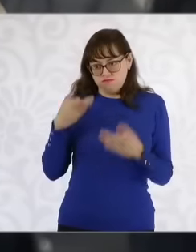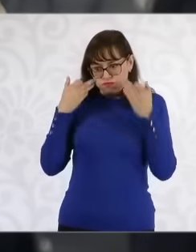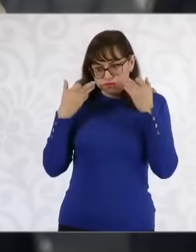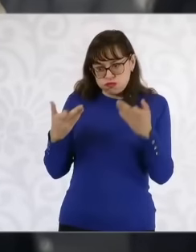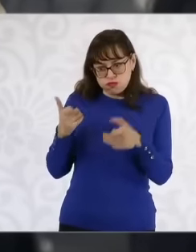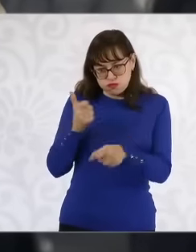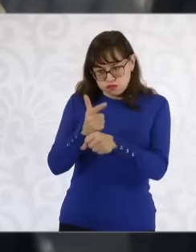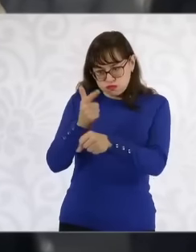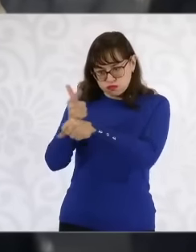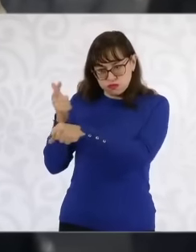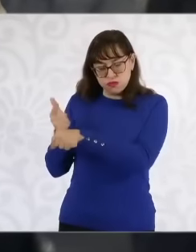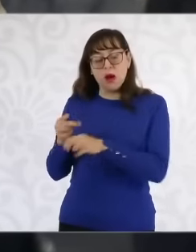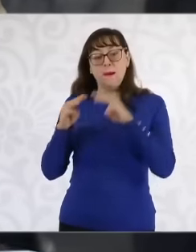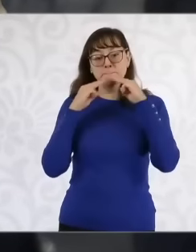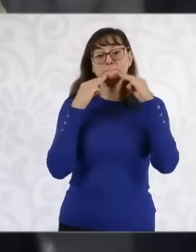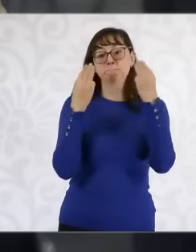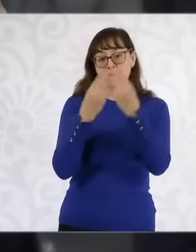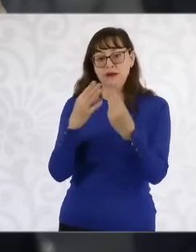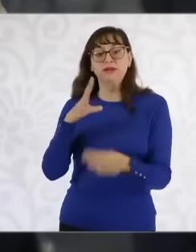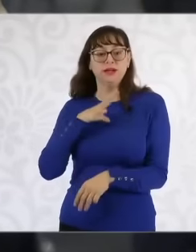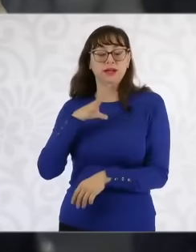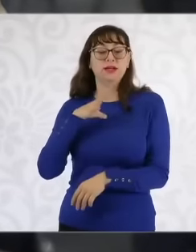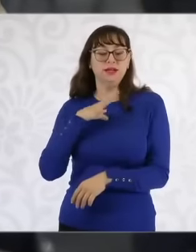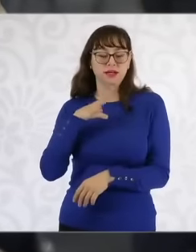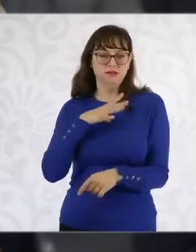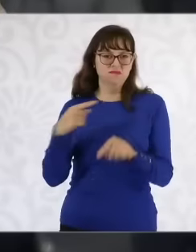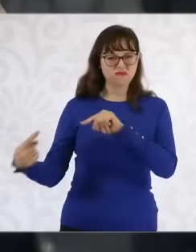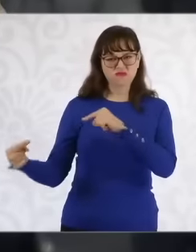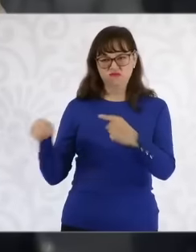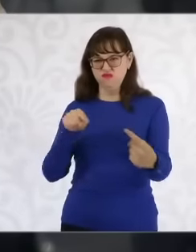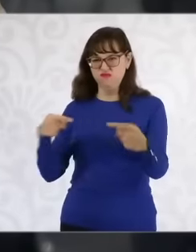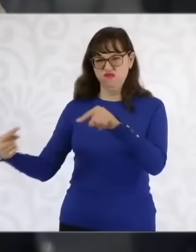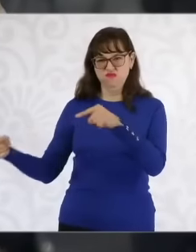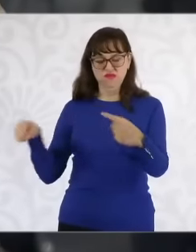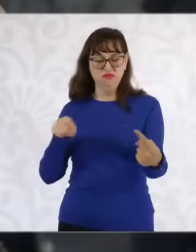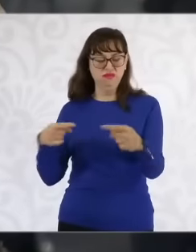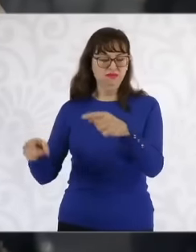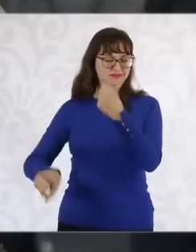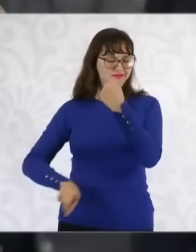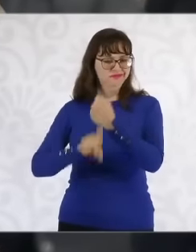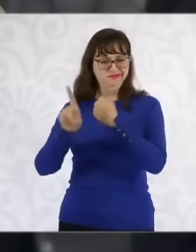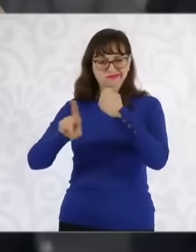criminal groups that are just contesting this has been known. area for everything that moves on the border of